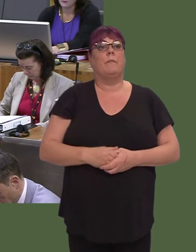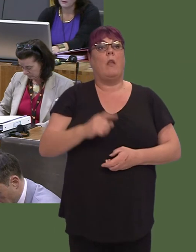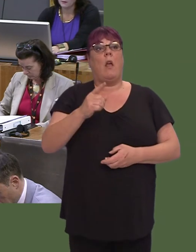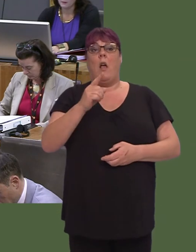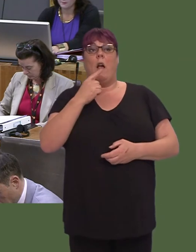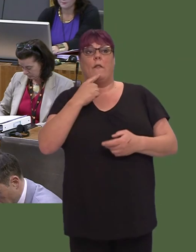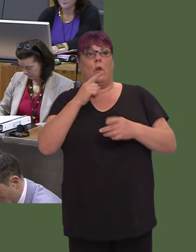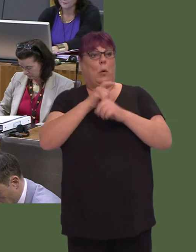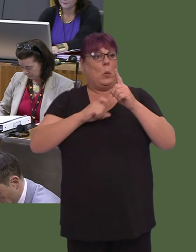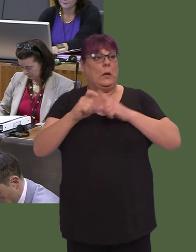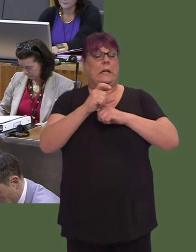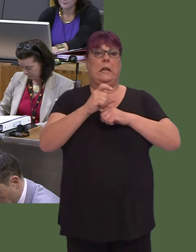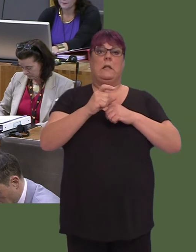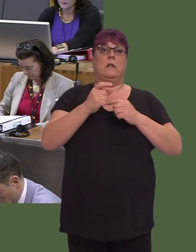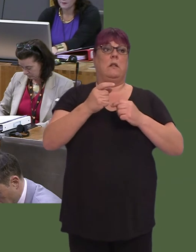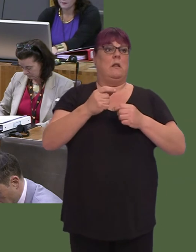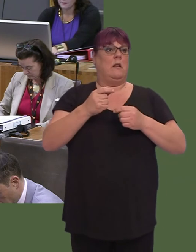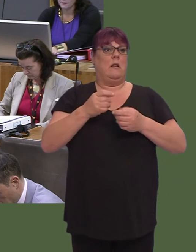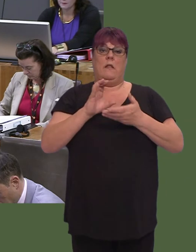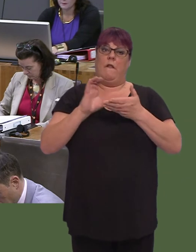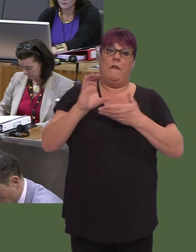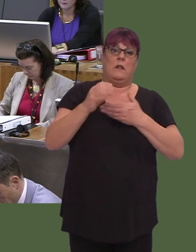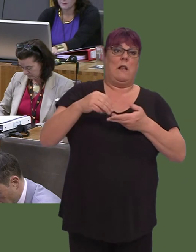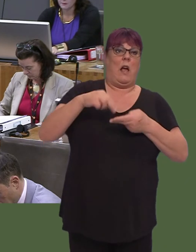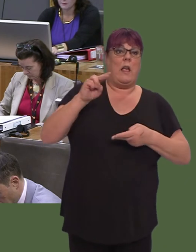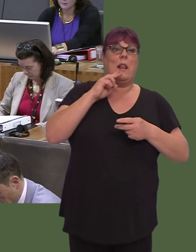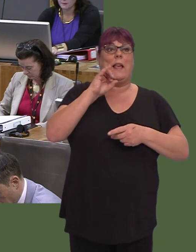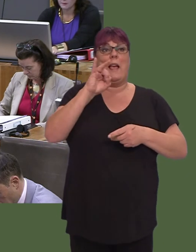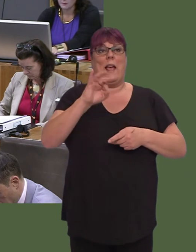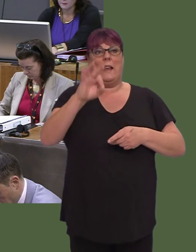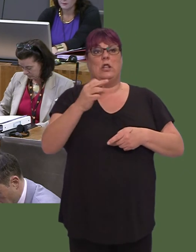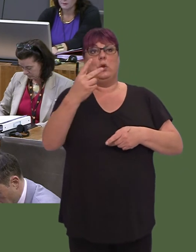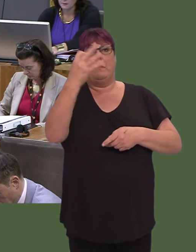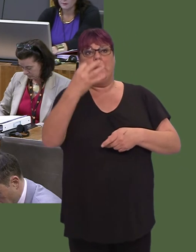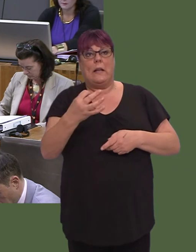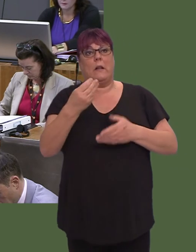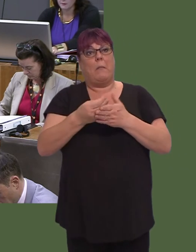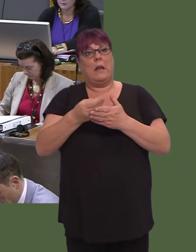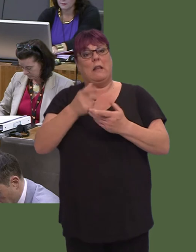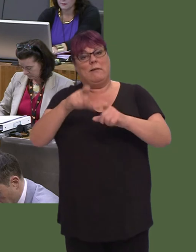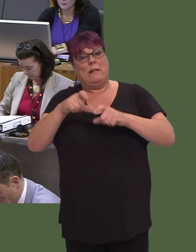For example, 82 per cent of the money has been retained in Wales when that is applied. She asked, of course, how we increase this.